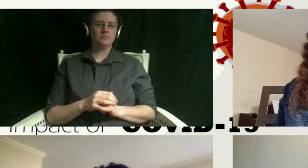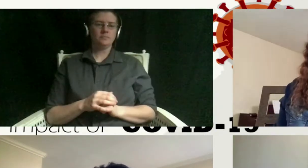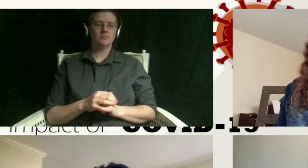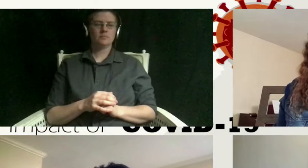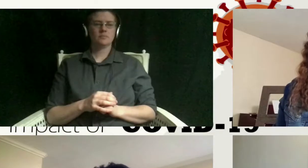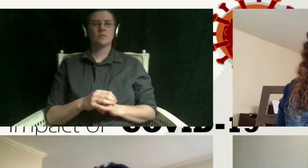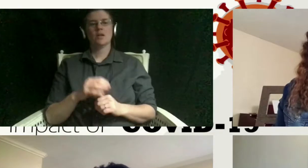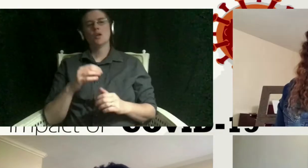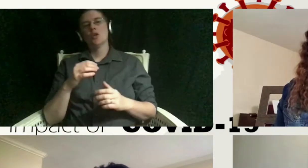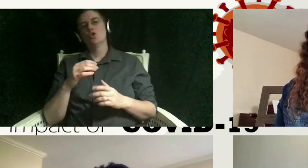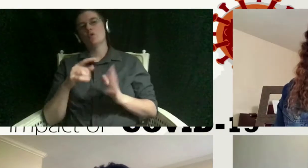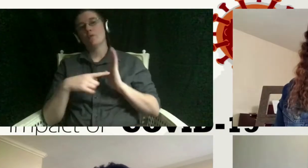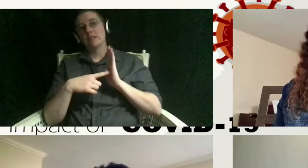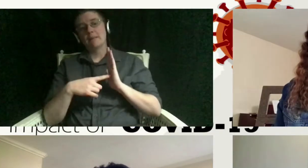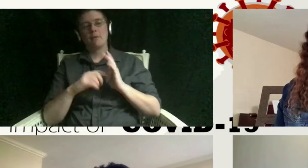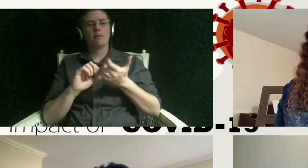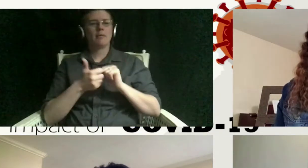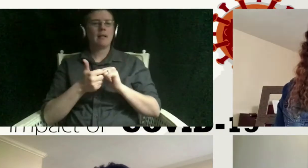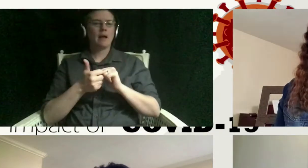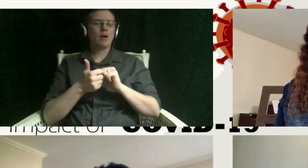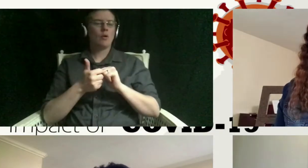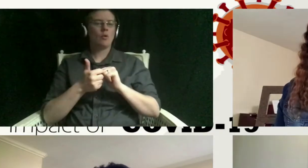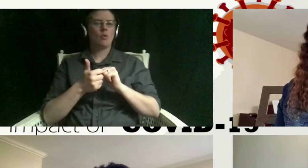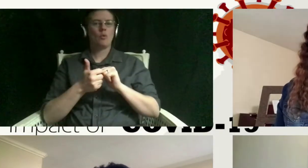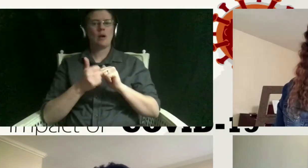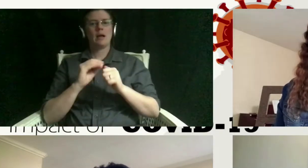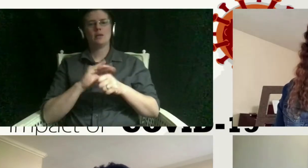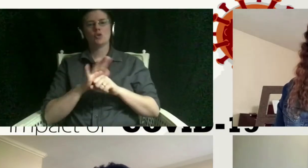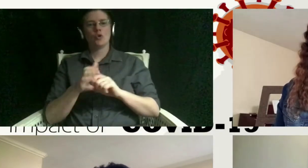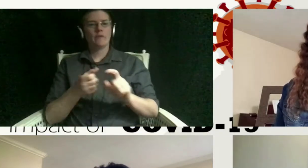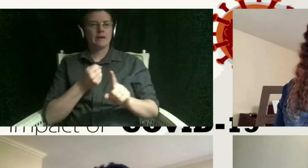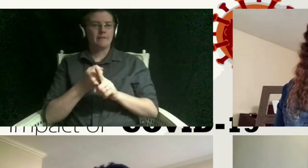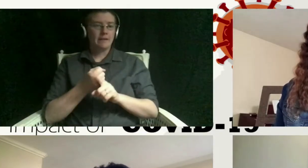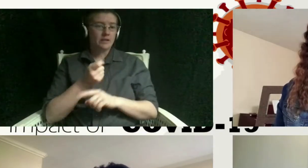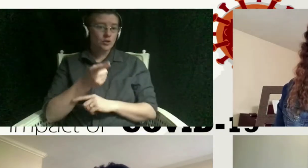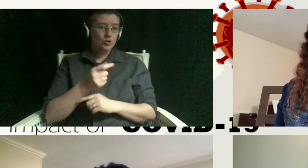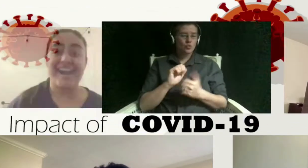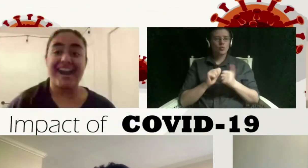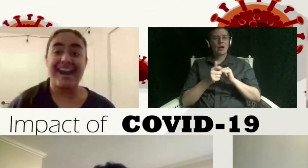health impacting you during this time what are some ways to cope all of that sort of stuff